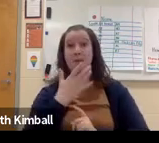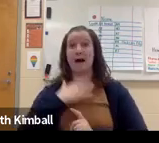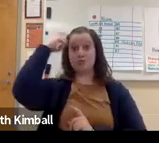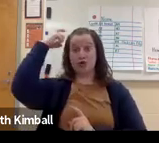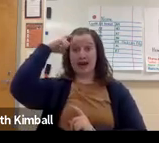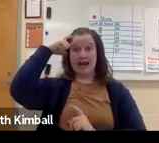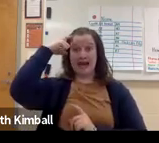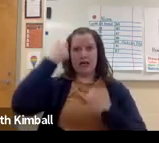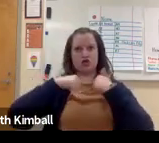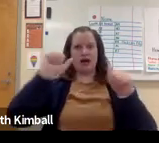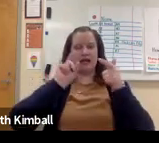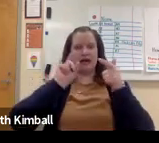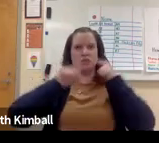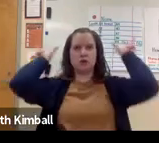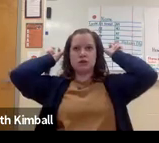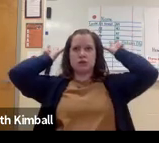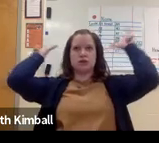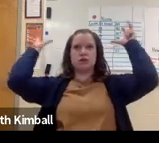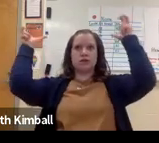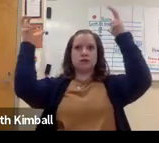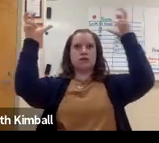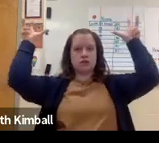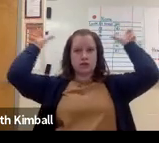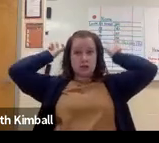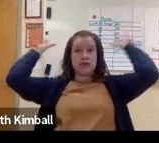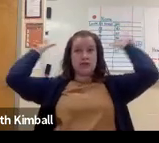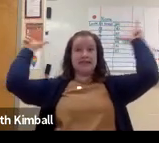that I'm able to hear those noises. But one of the things that happens